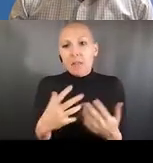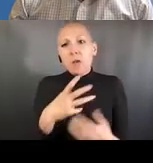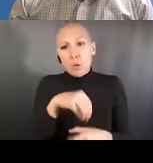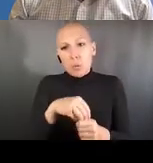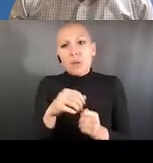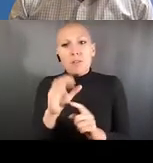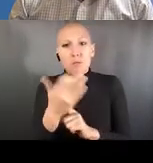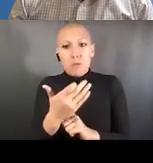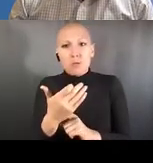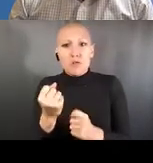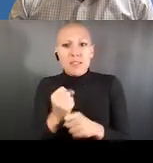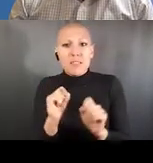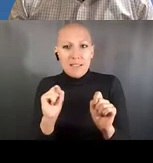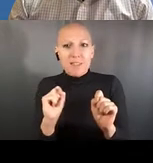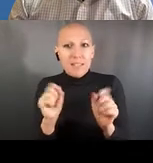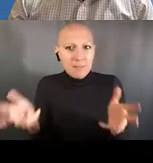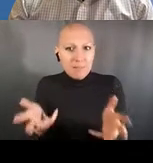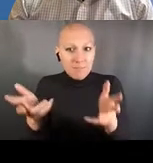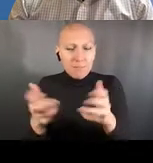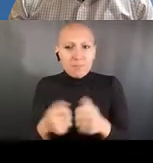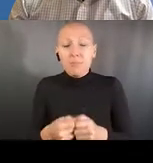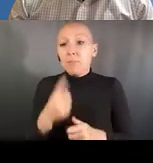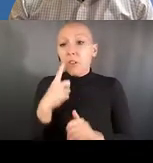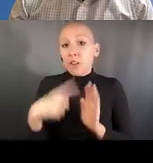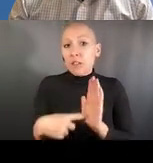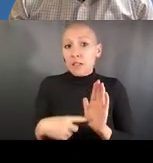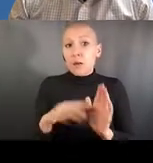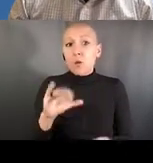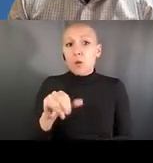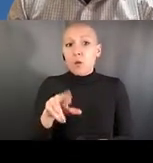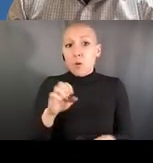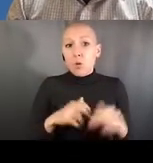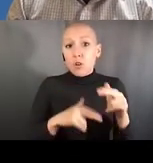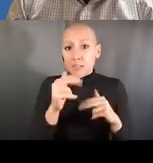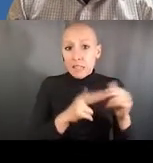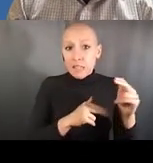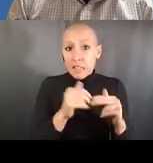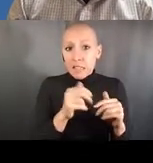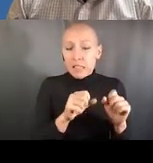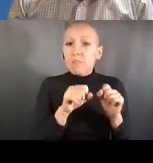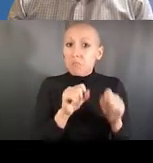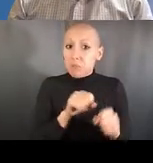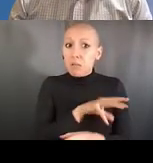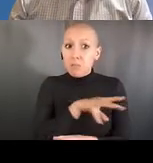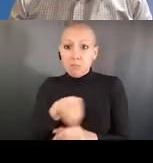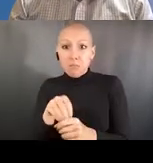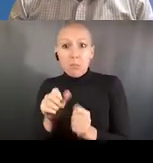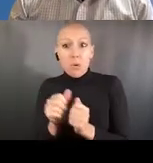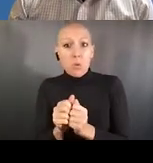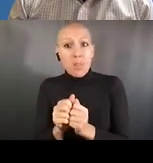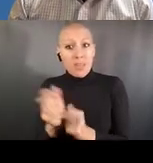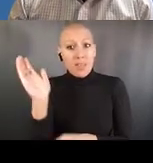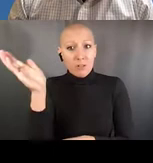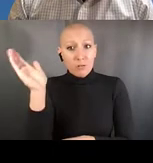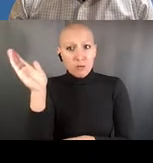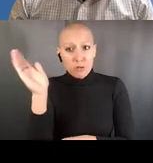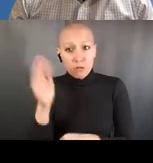and although that may seem like an unnecessary burden to incorporate into your teaching and your curriculum,